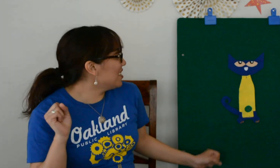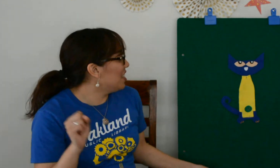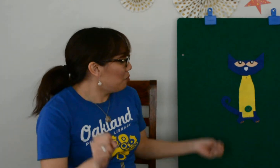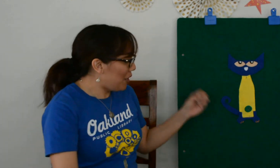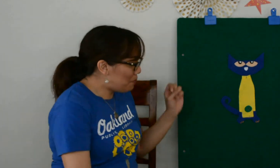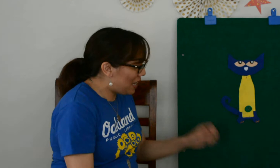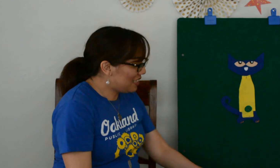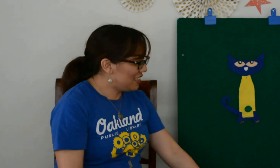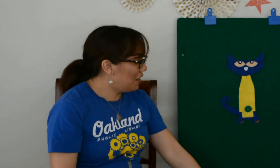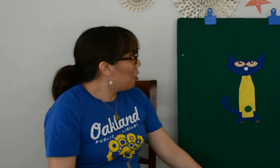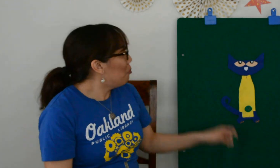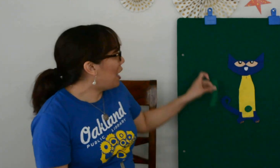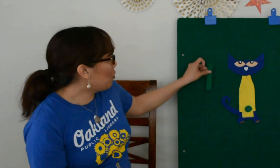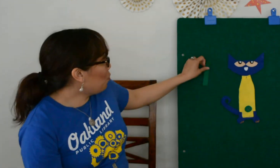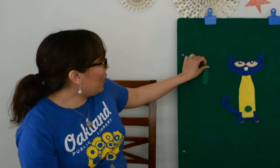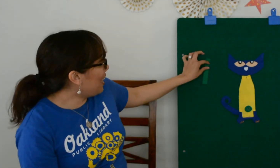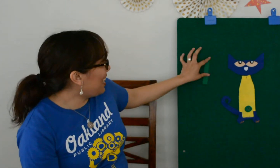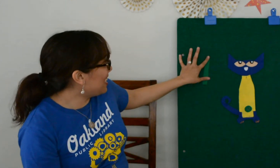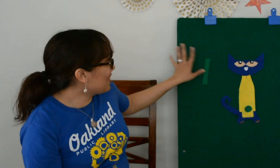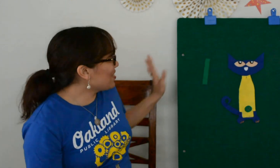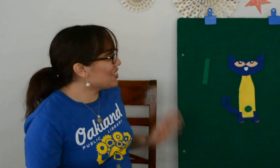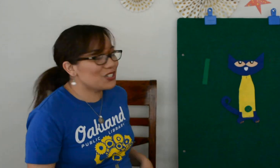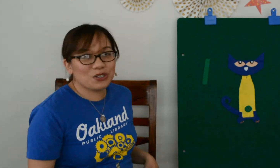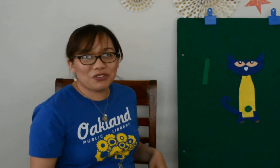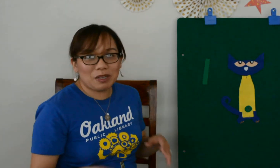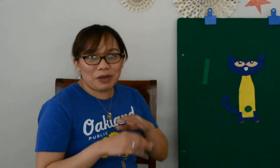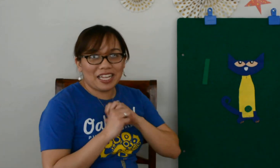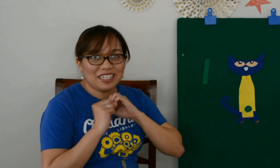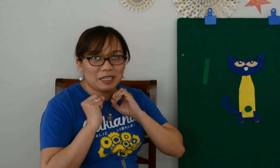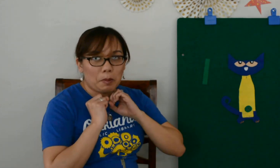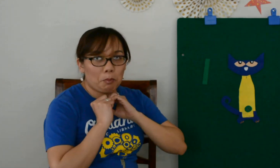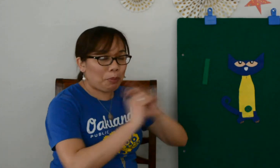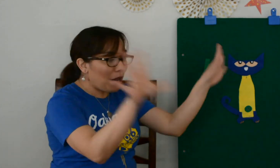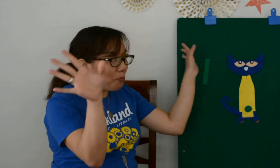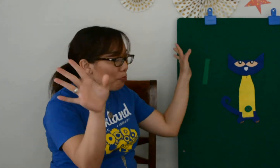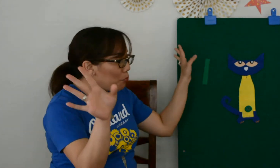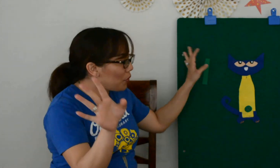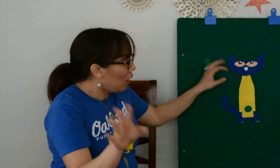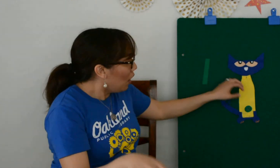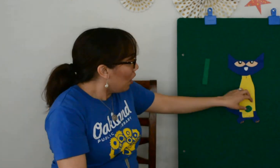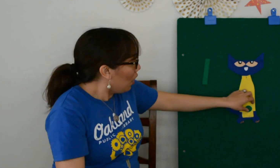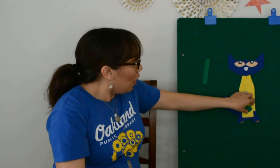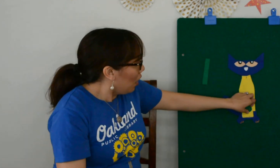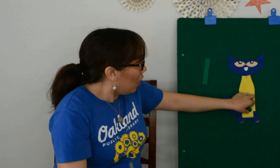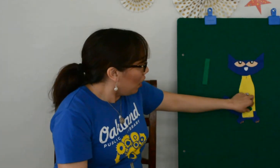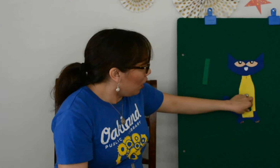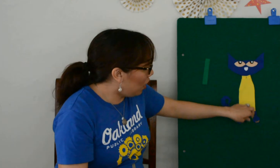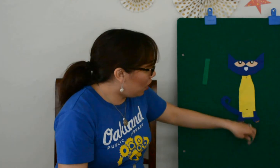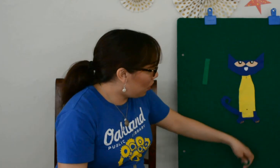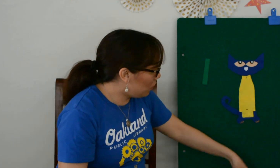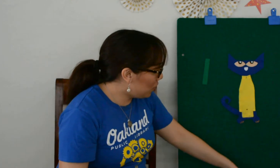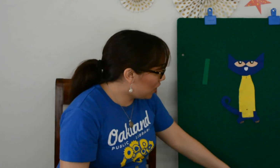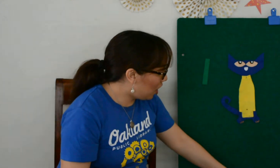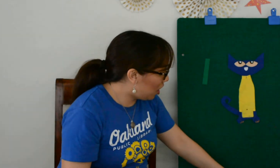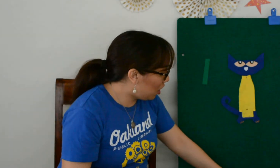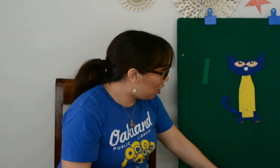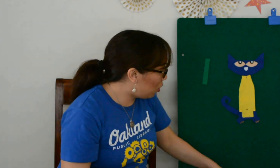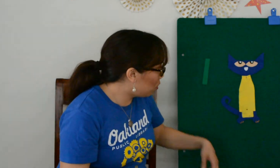My button, my button, my one groovy button.” POP! Oh noooo!